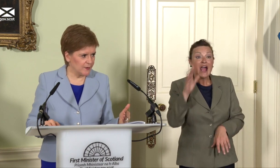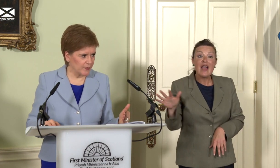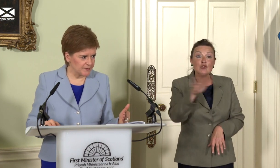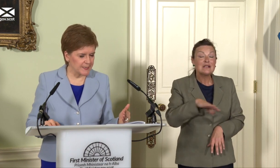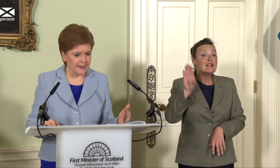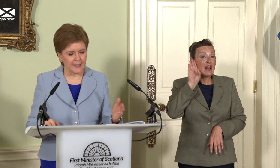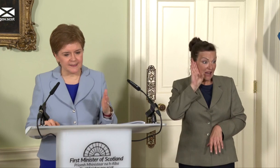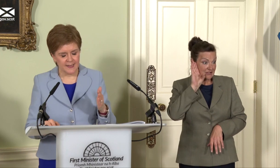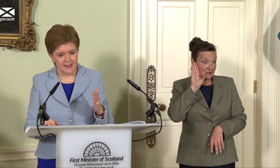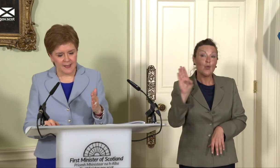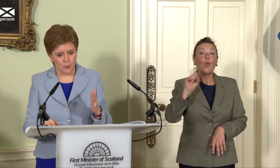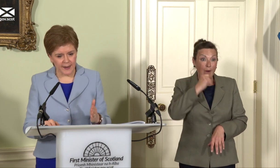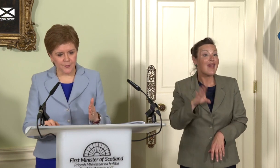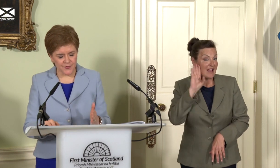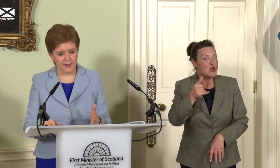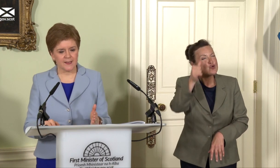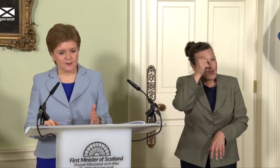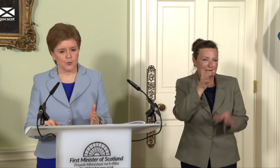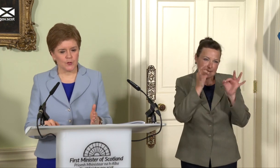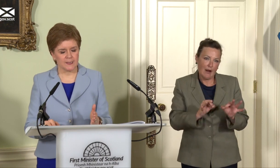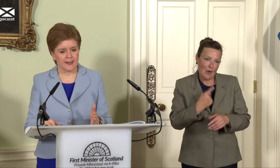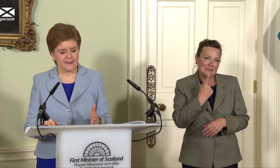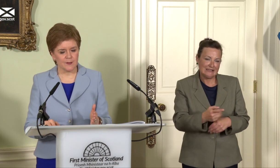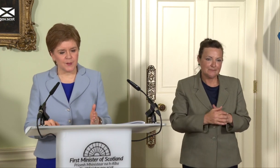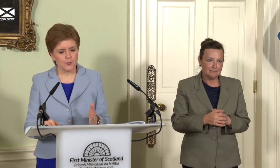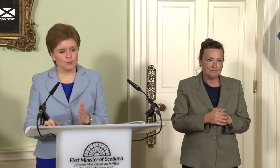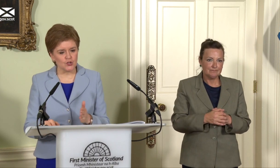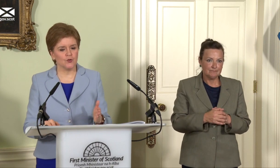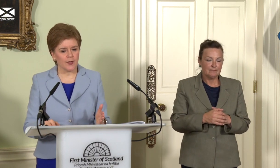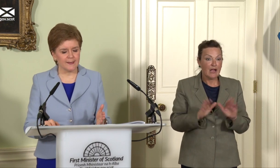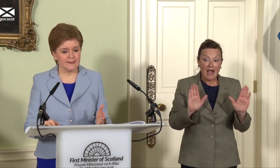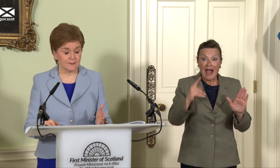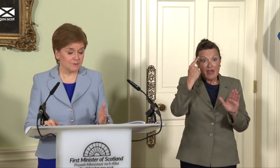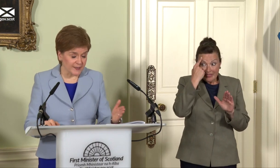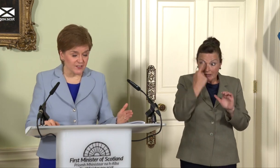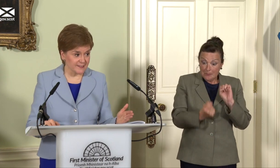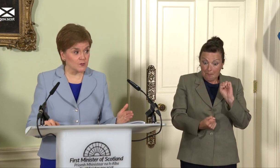what I’m saying and what I think is important is that people do – and actually this is what